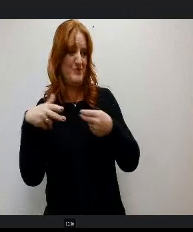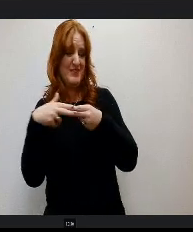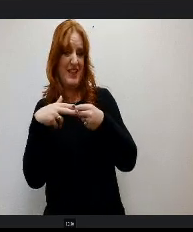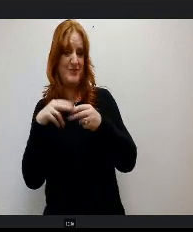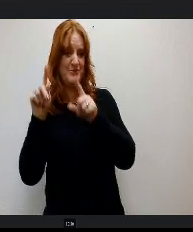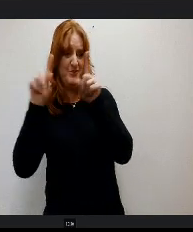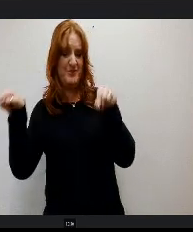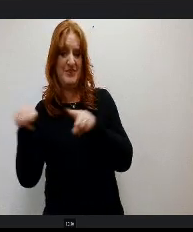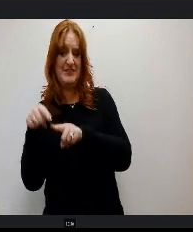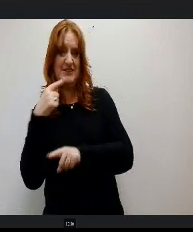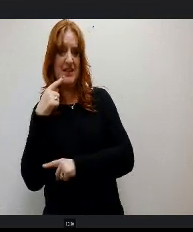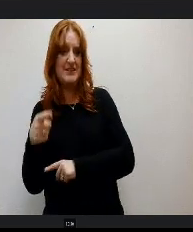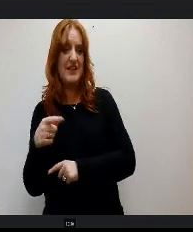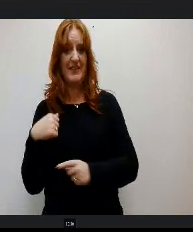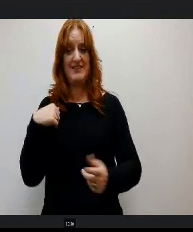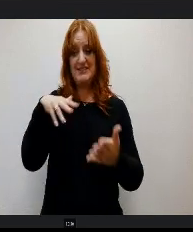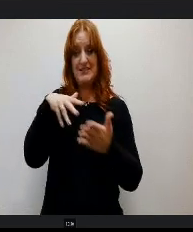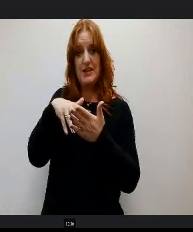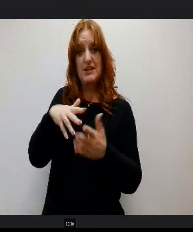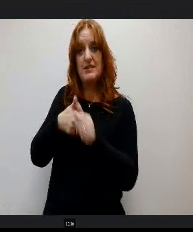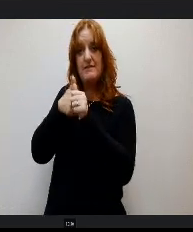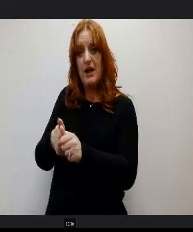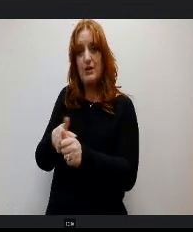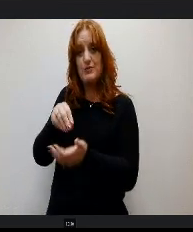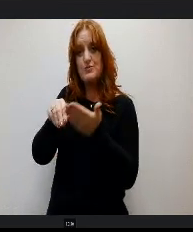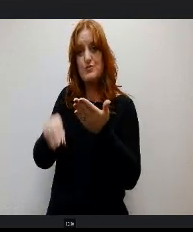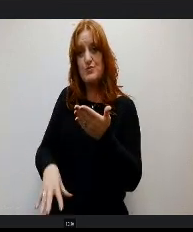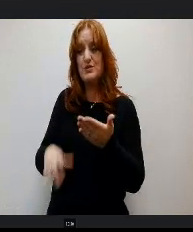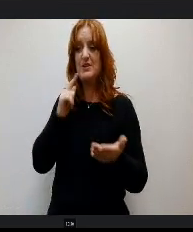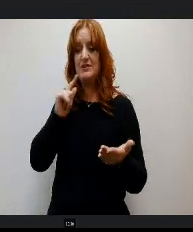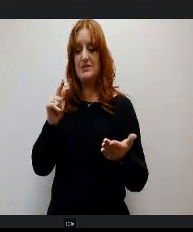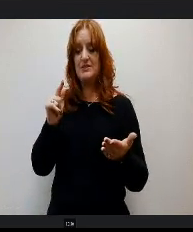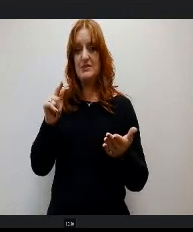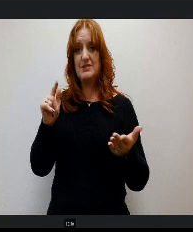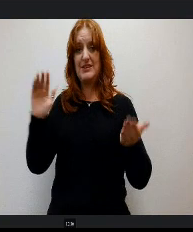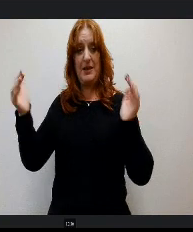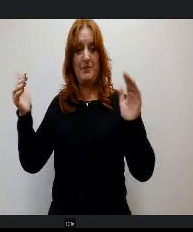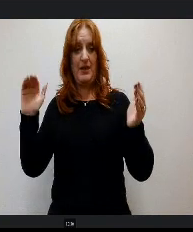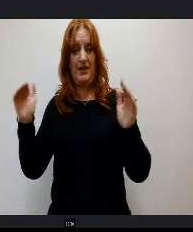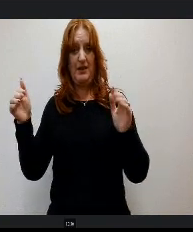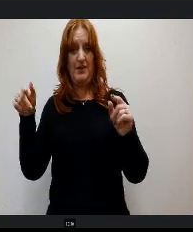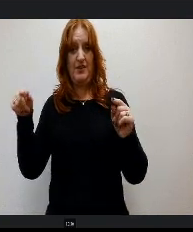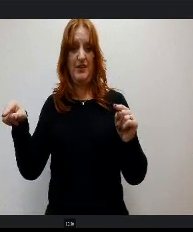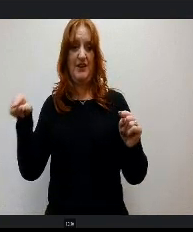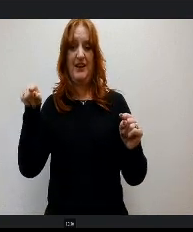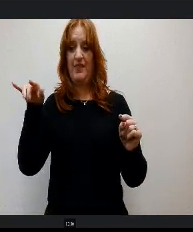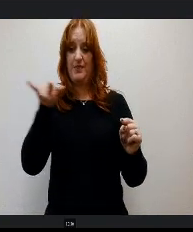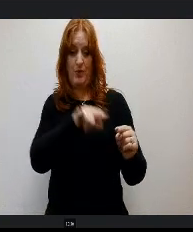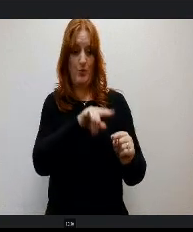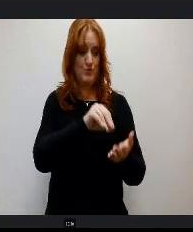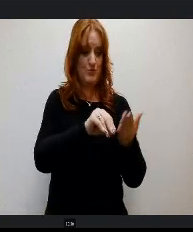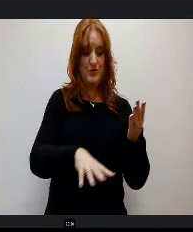Studies have followed students through high school comparing g a career academy students with similar students at the same schools